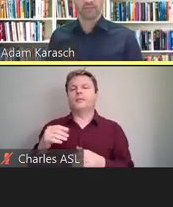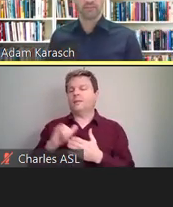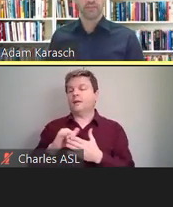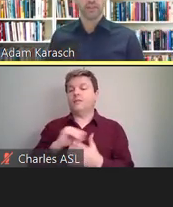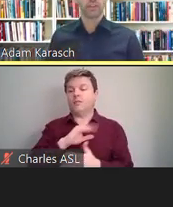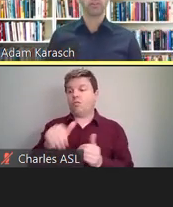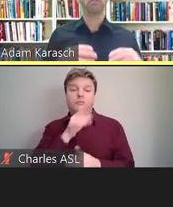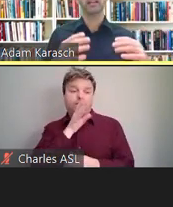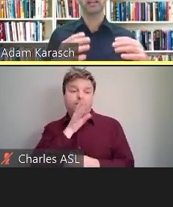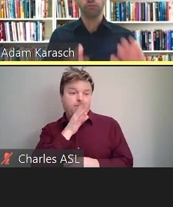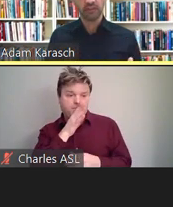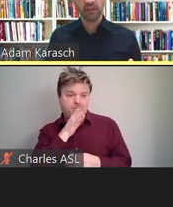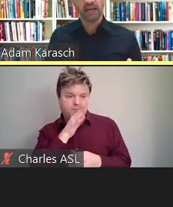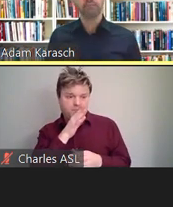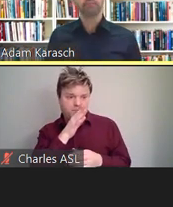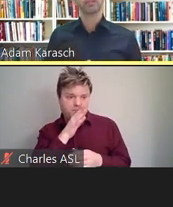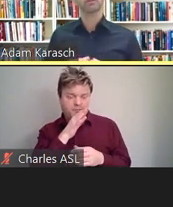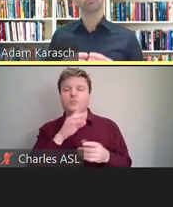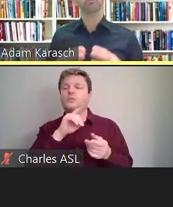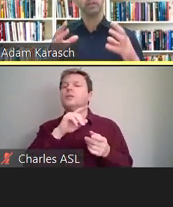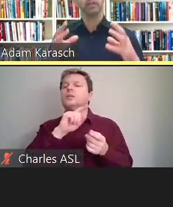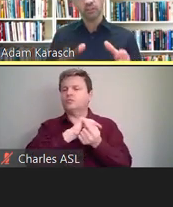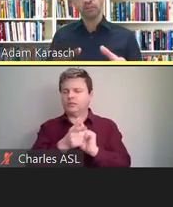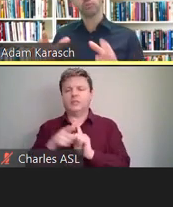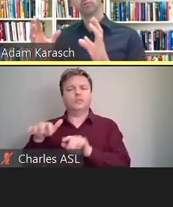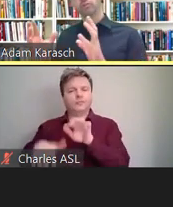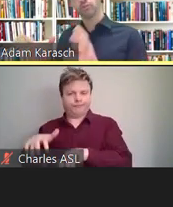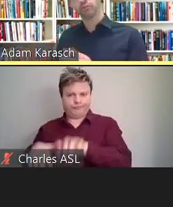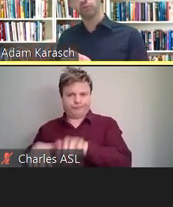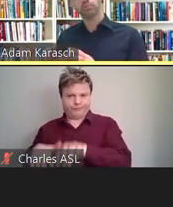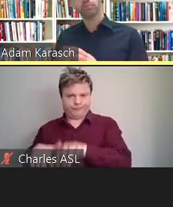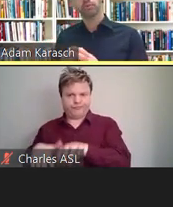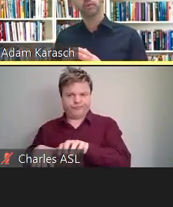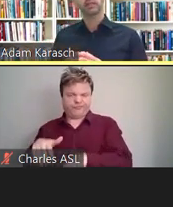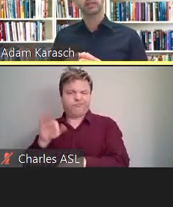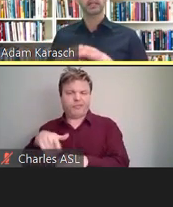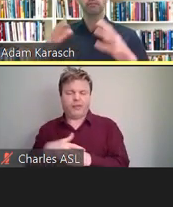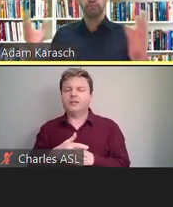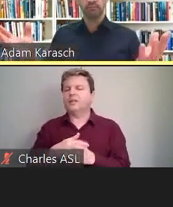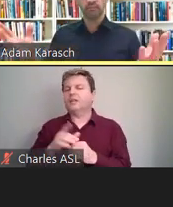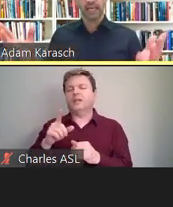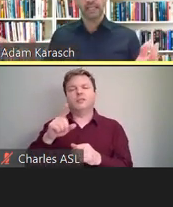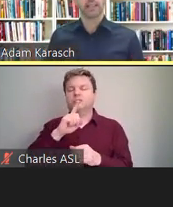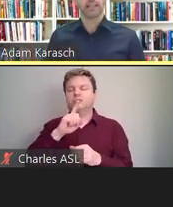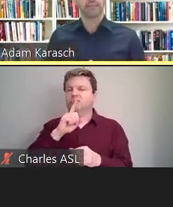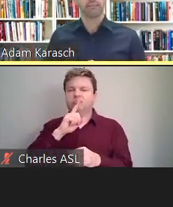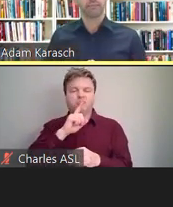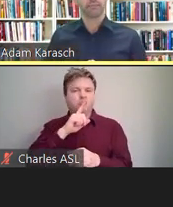Now, CART is provided in real-time for an individual or for a group in any setting.